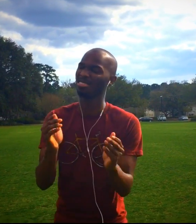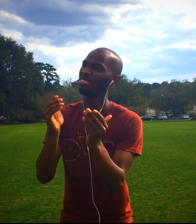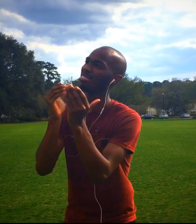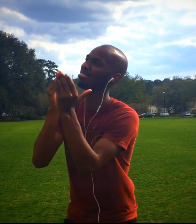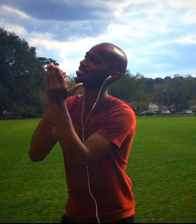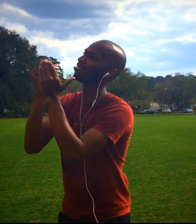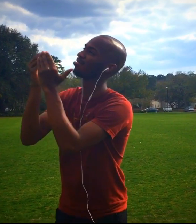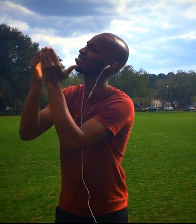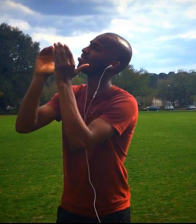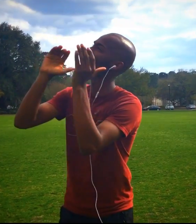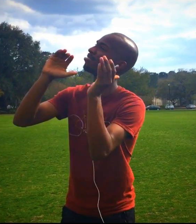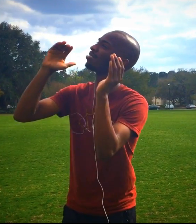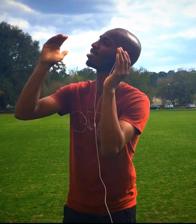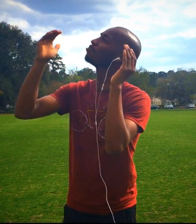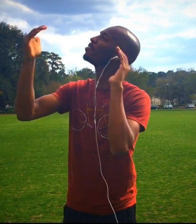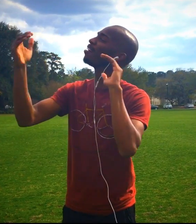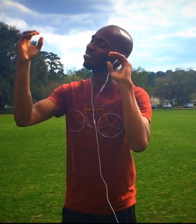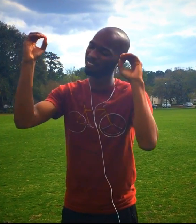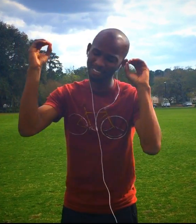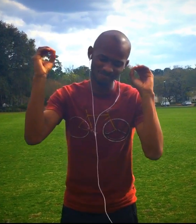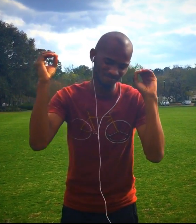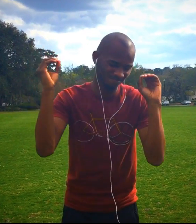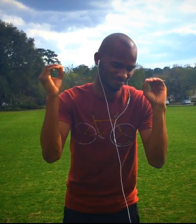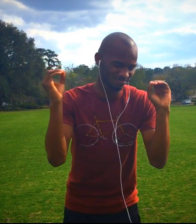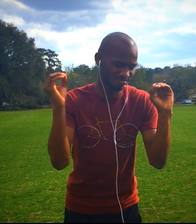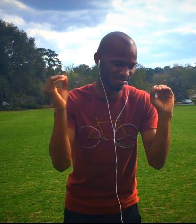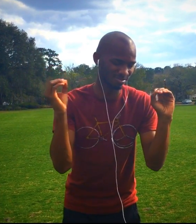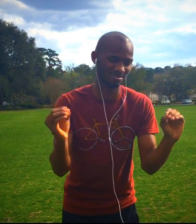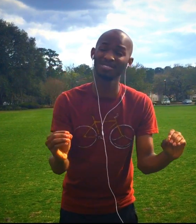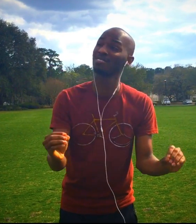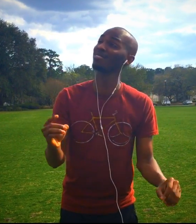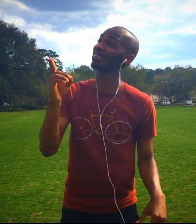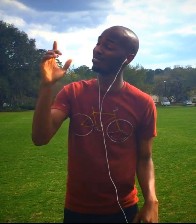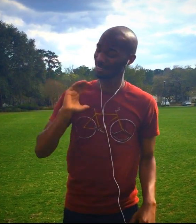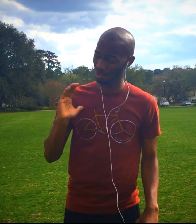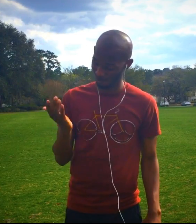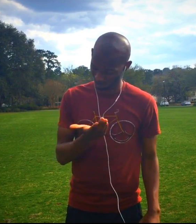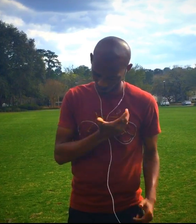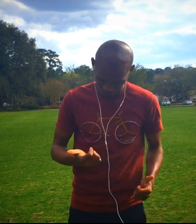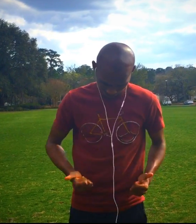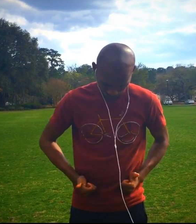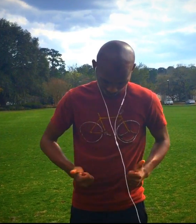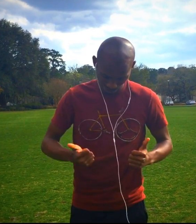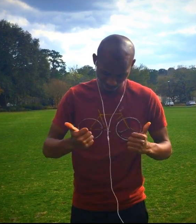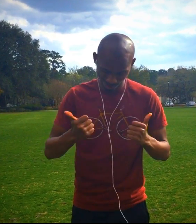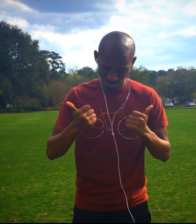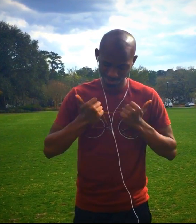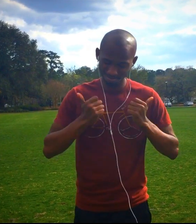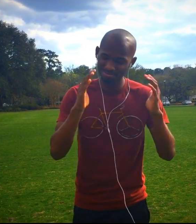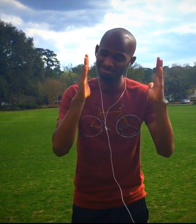No thing can compare. You're our living hope.